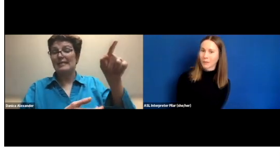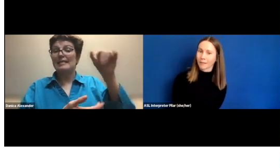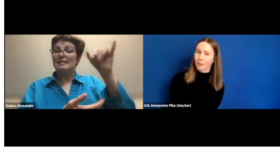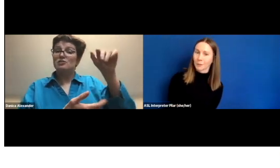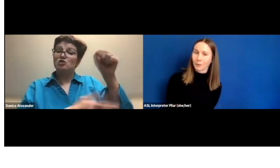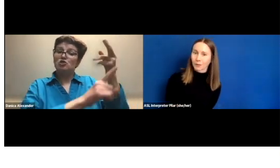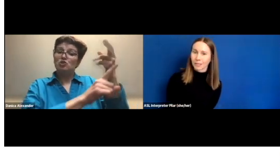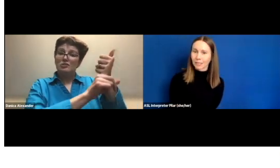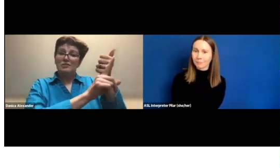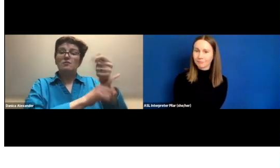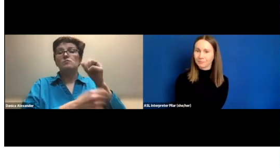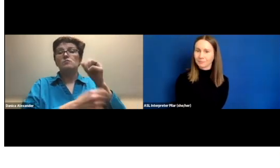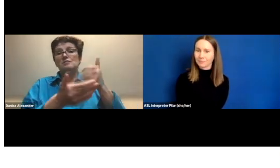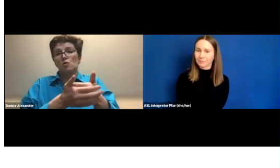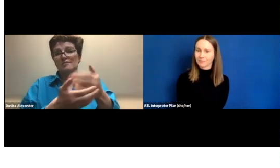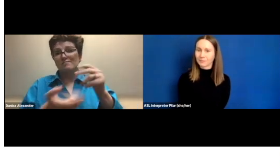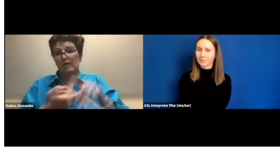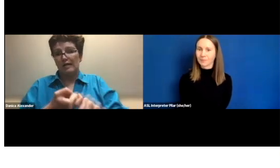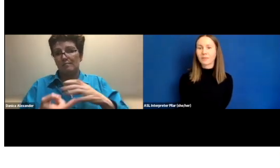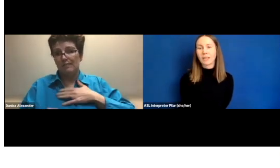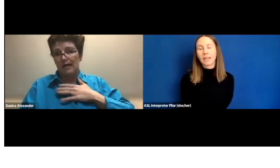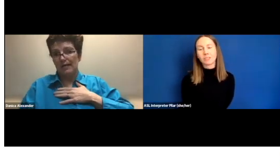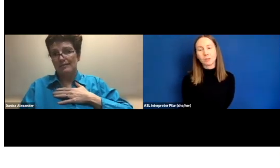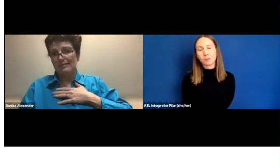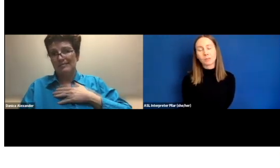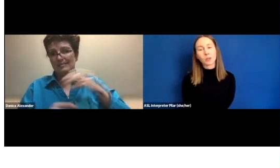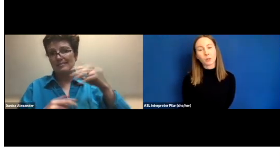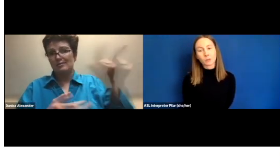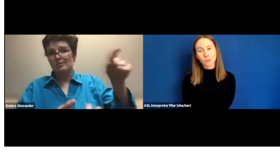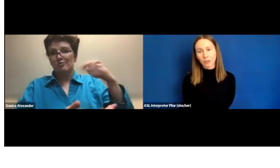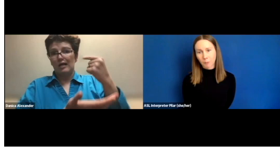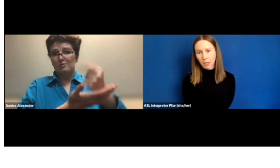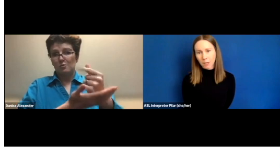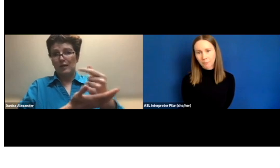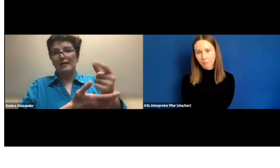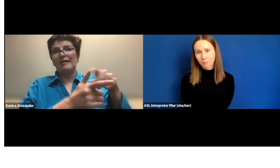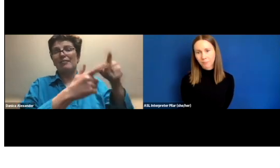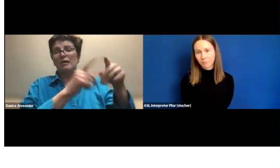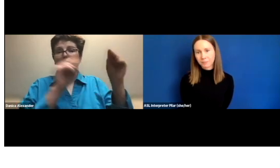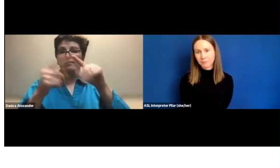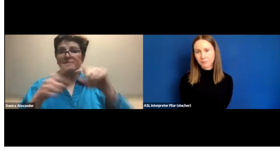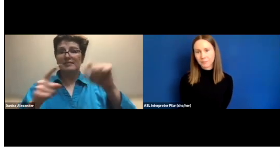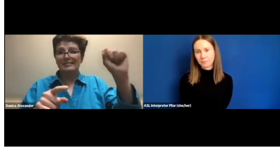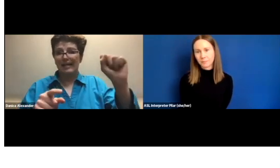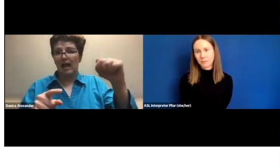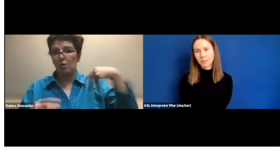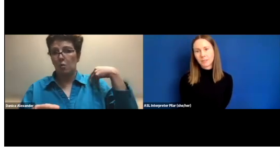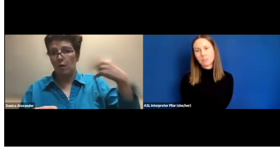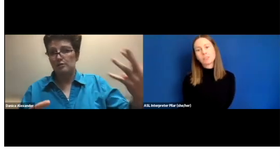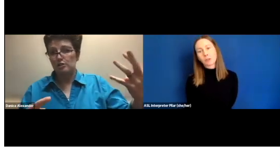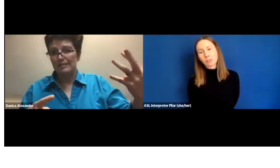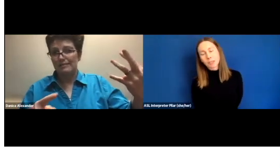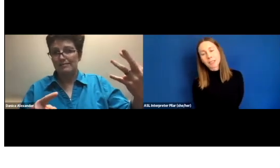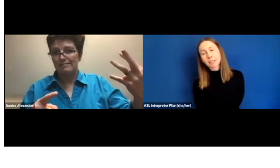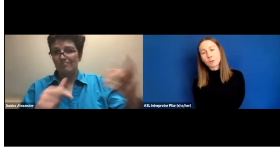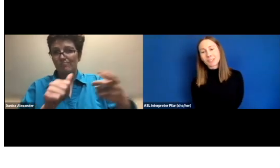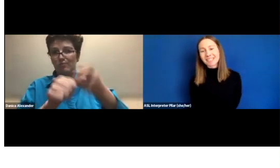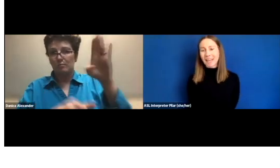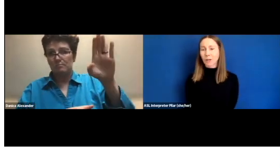from Gallaudet University and she was a very close friend of mine. She graduated and moved to Seattle,